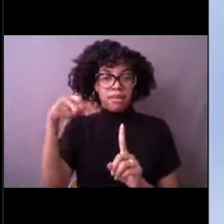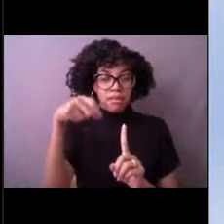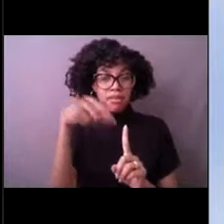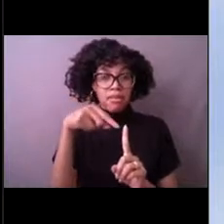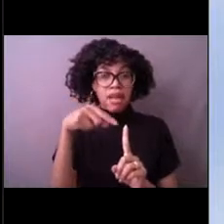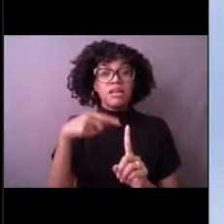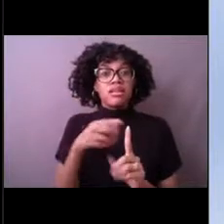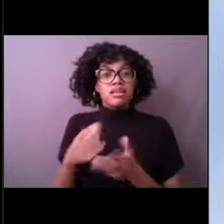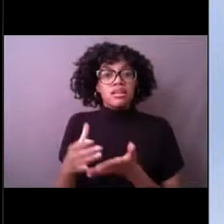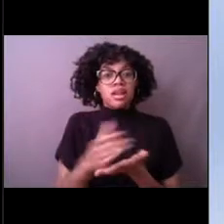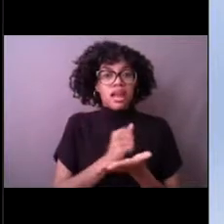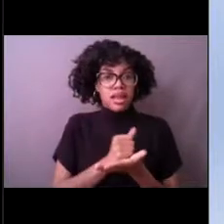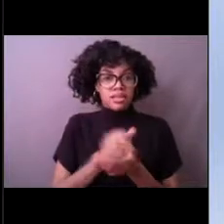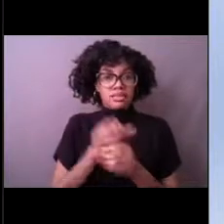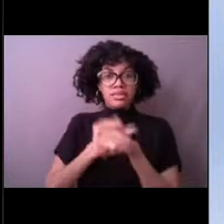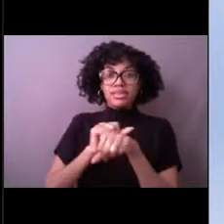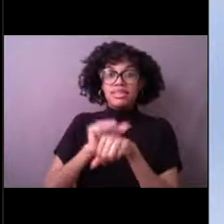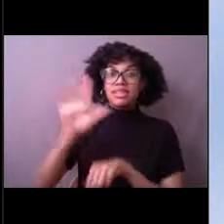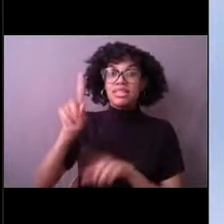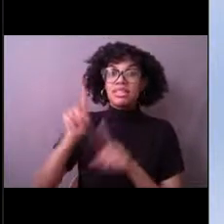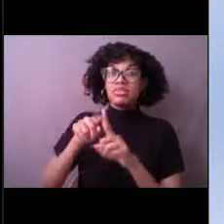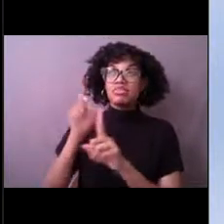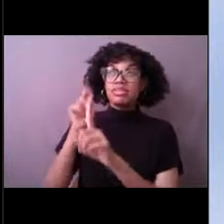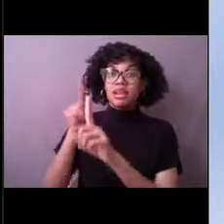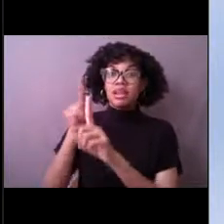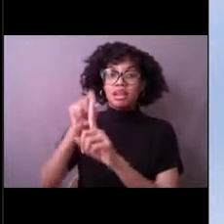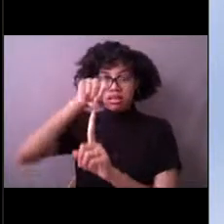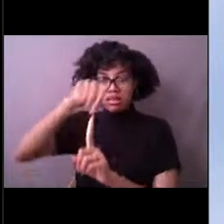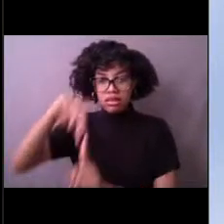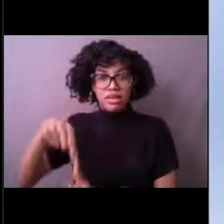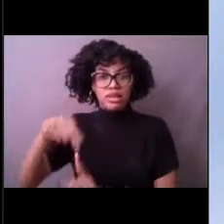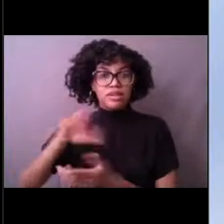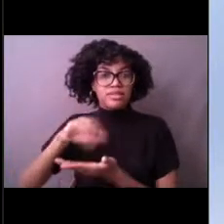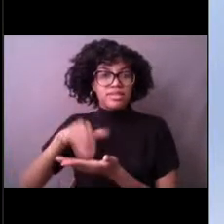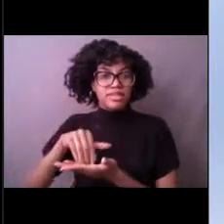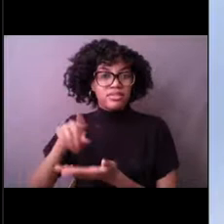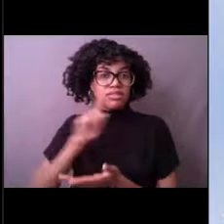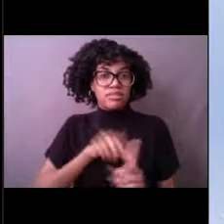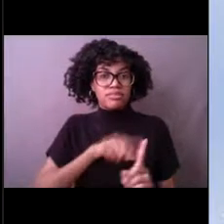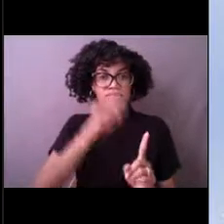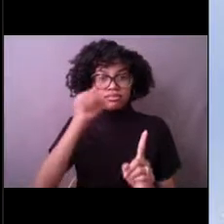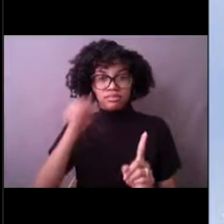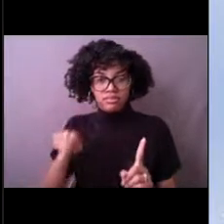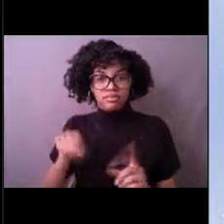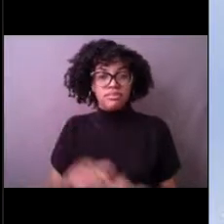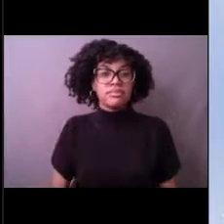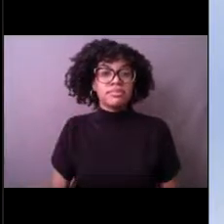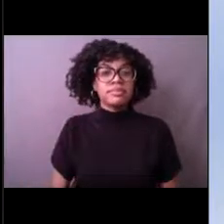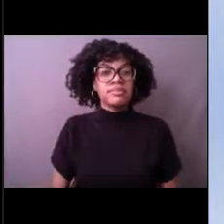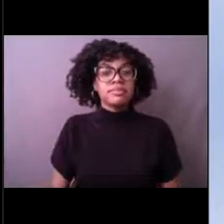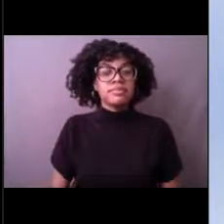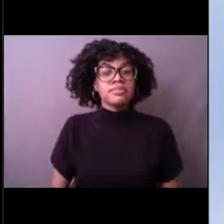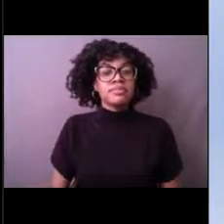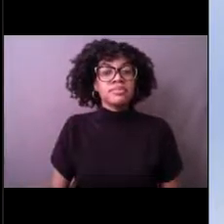And that satellite sends the information back to us. And we're going to go ahead and view a video